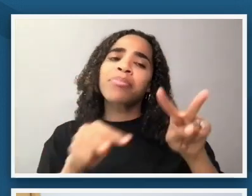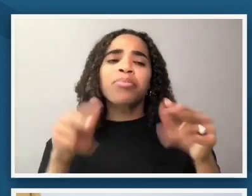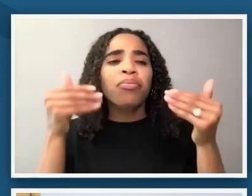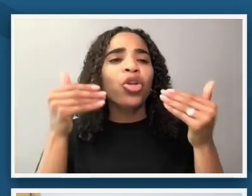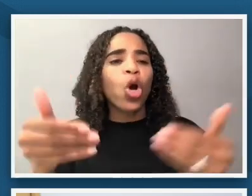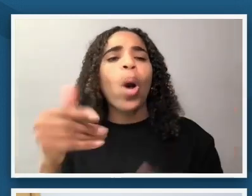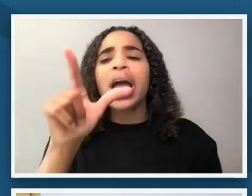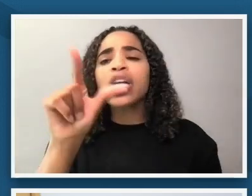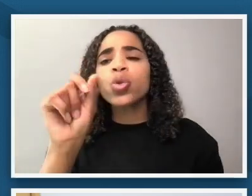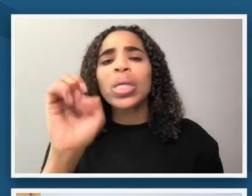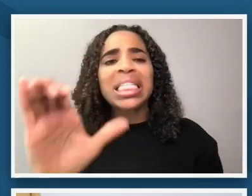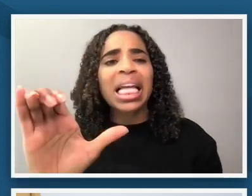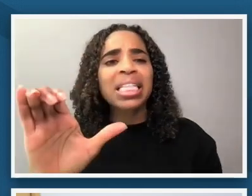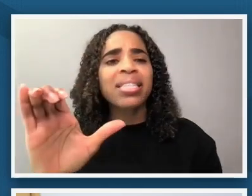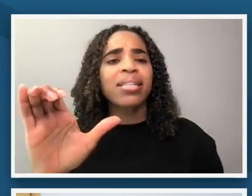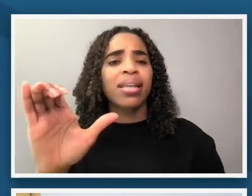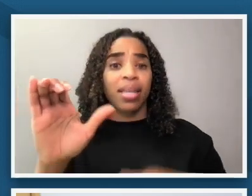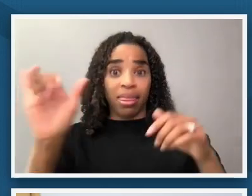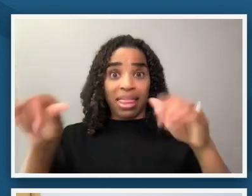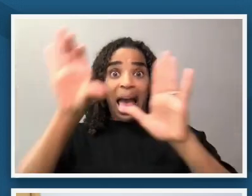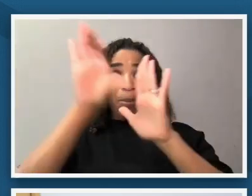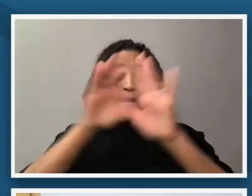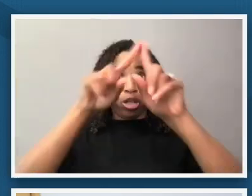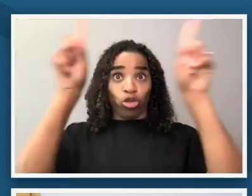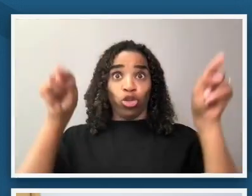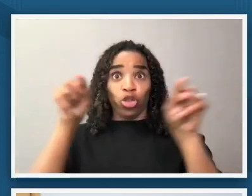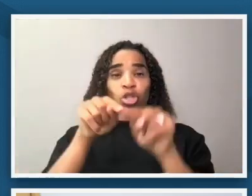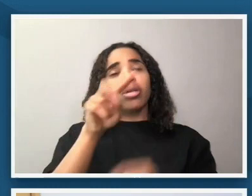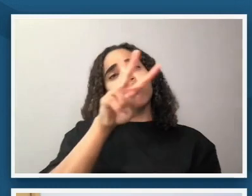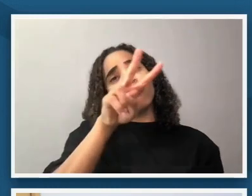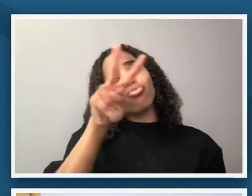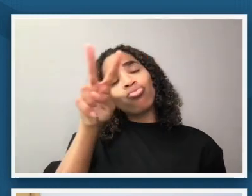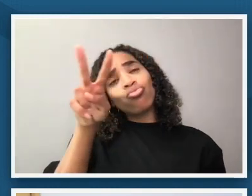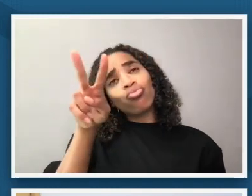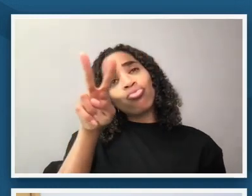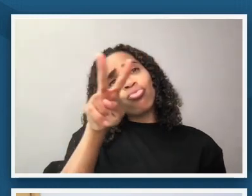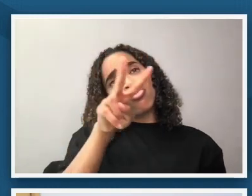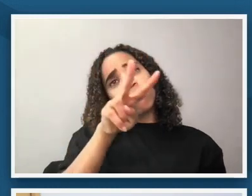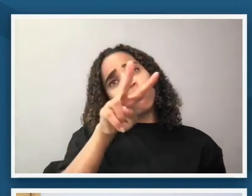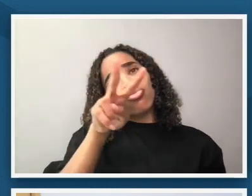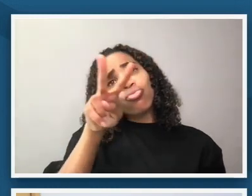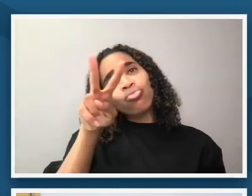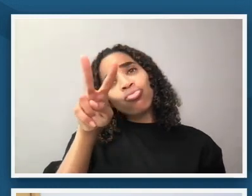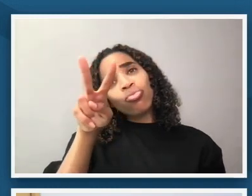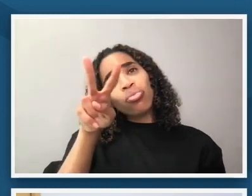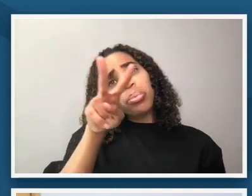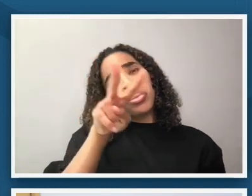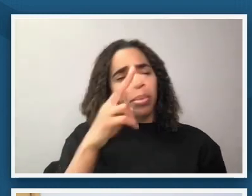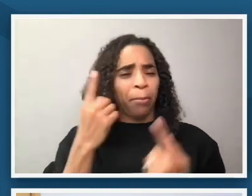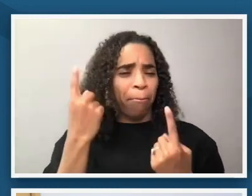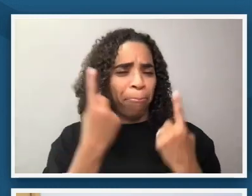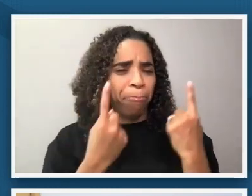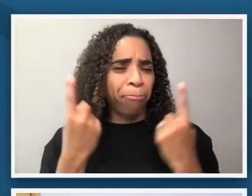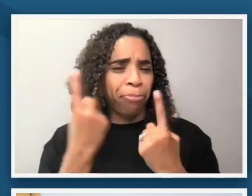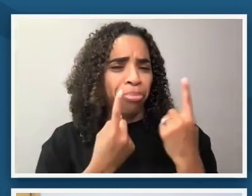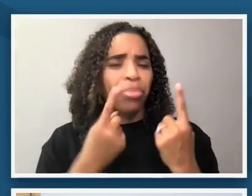let your eye roam over this photograph and start to answer that question what